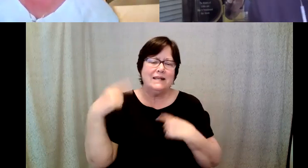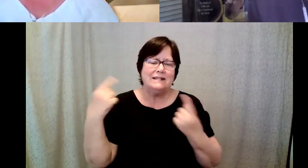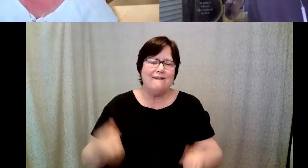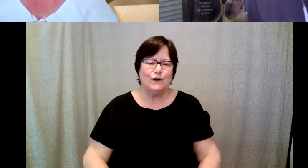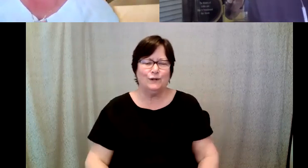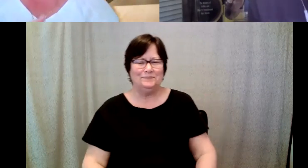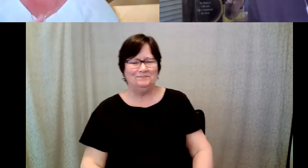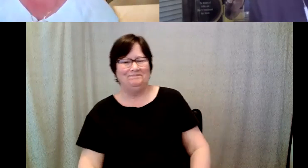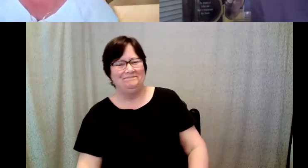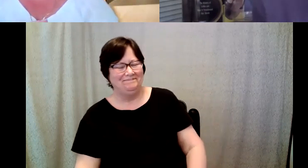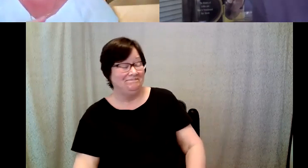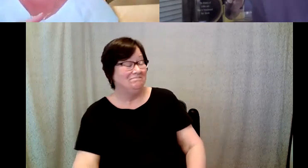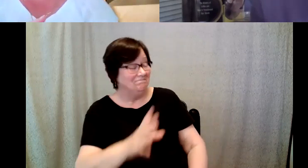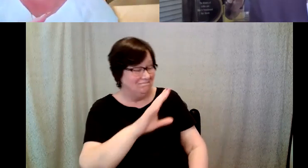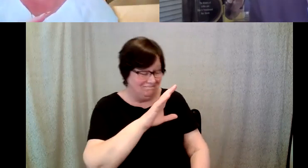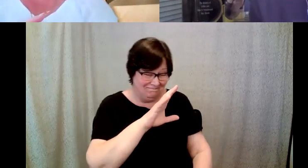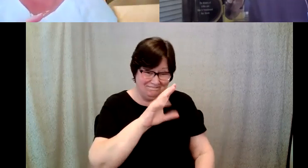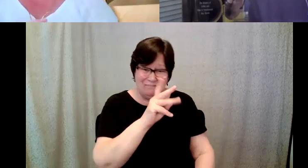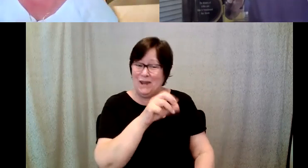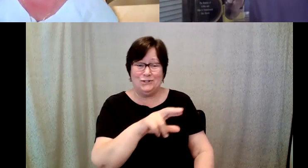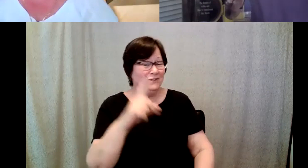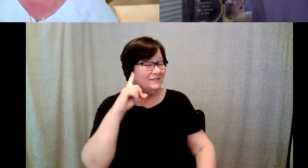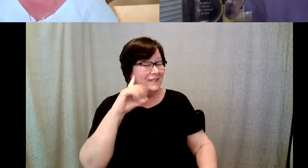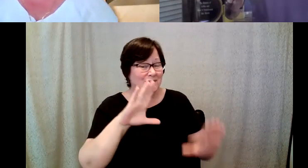D. Major Cohen: I love that experience and i've always wanted to i've always wanted to